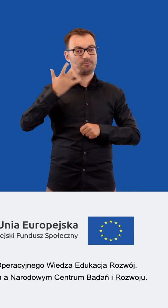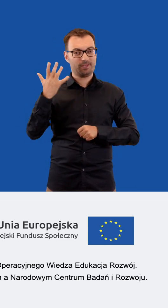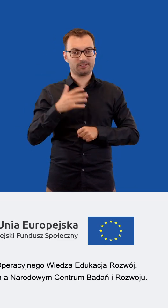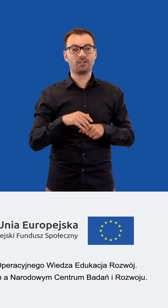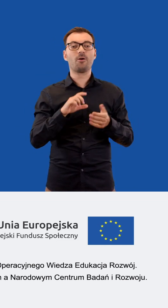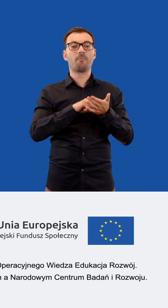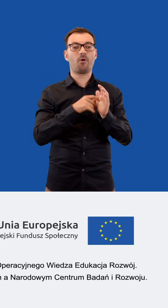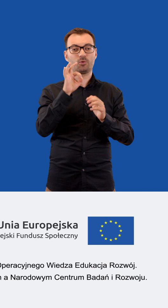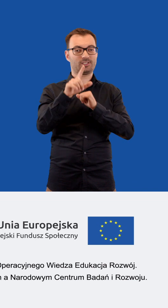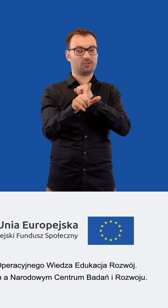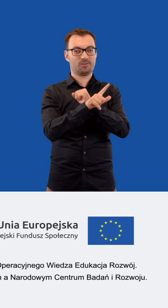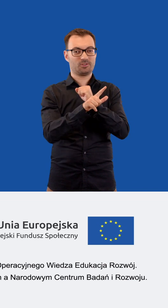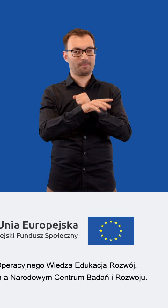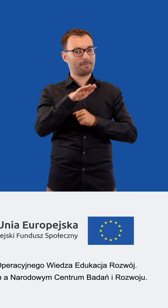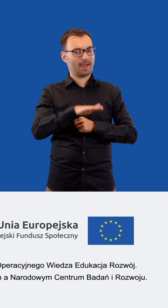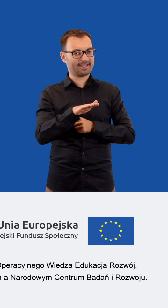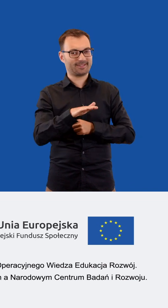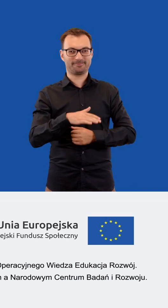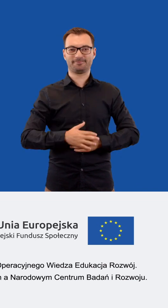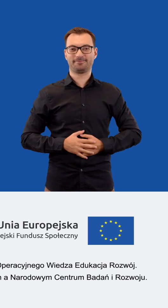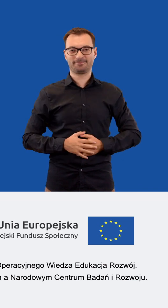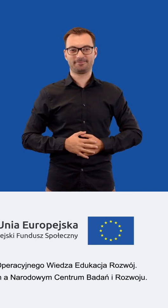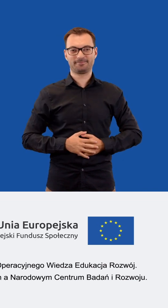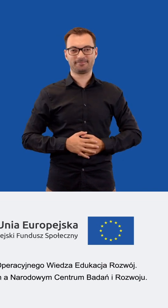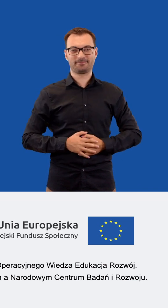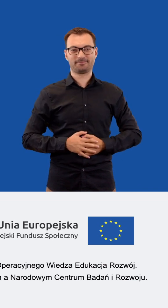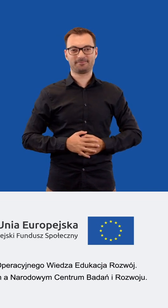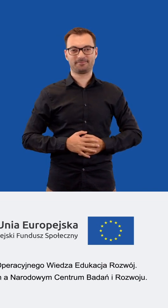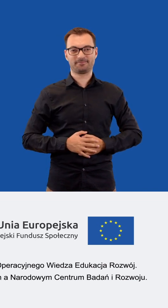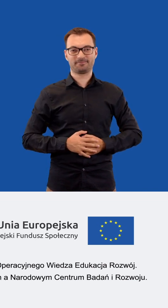at 55 Dobra Street, Room No. 0.070 on the ground floor.